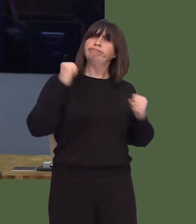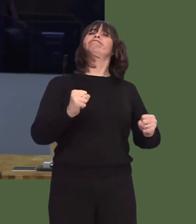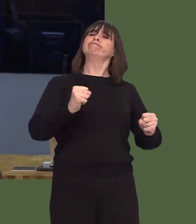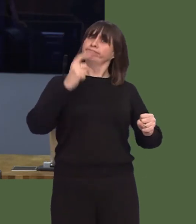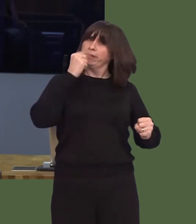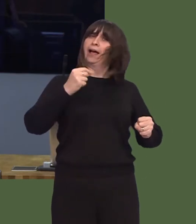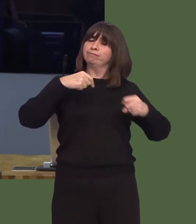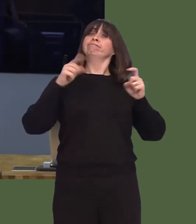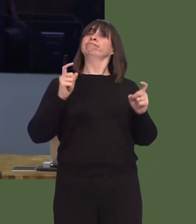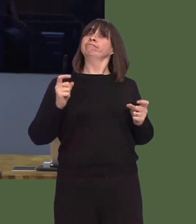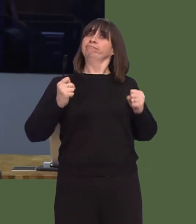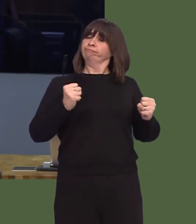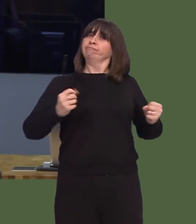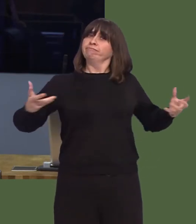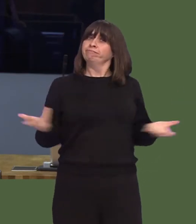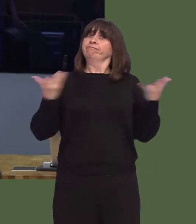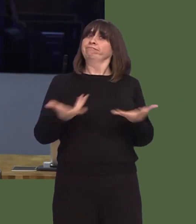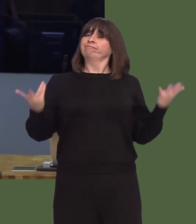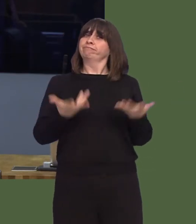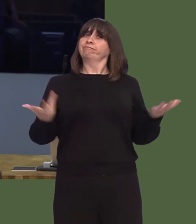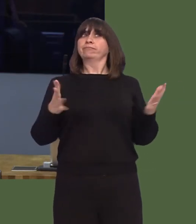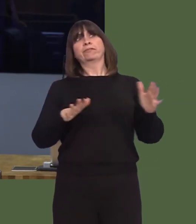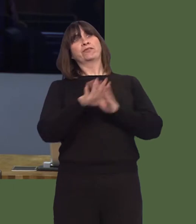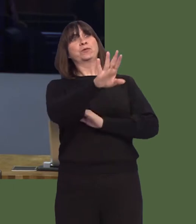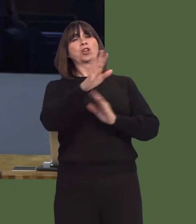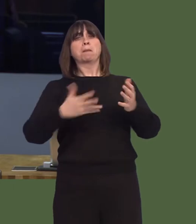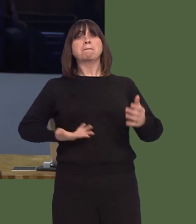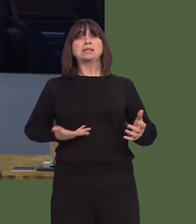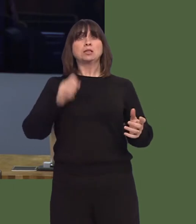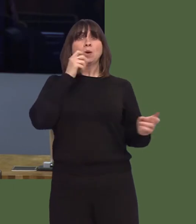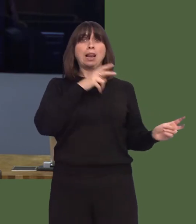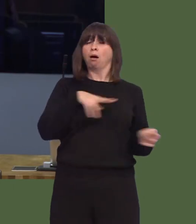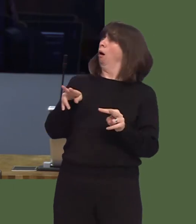And if he's more positive and uplifting about the future, then Welsh businesses themselves